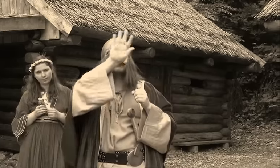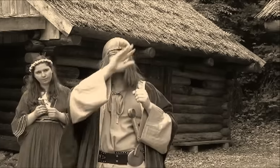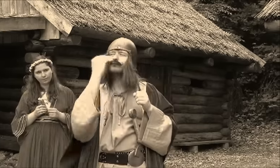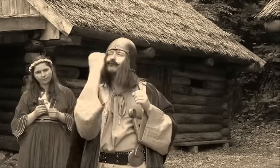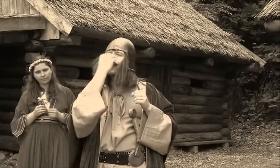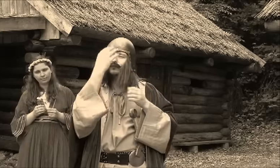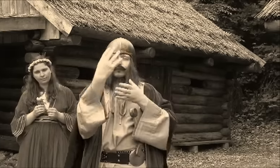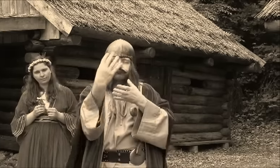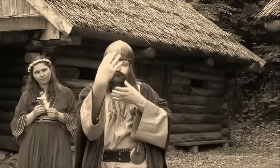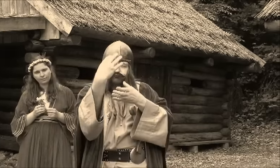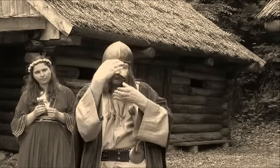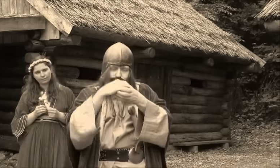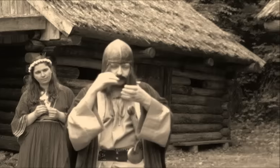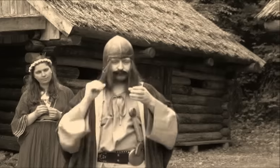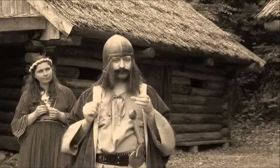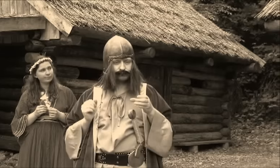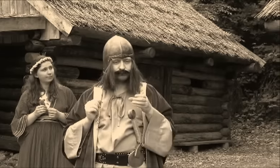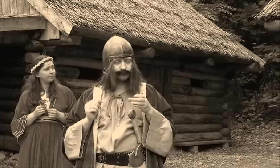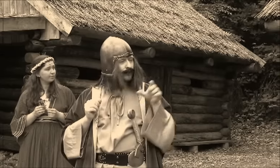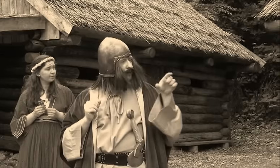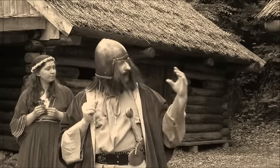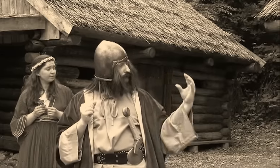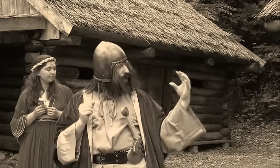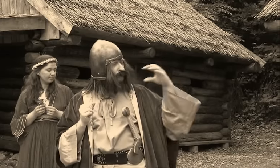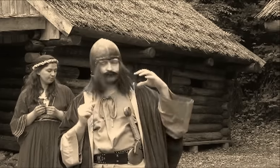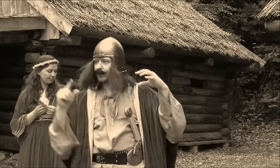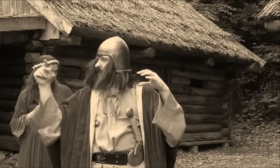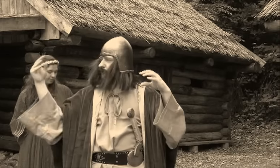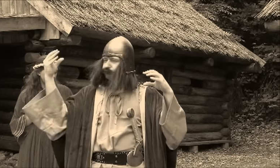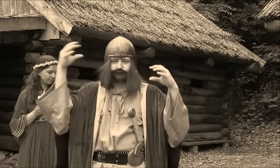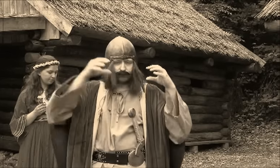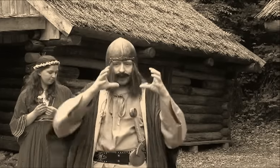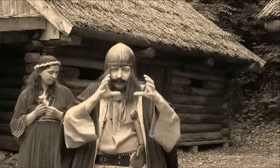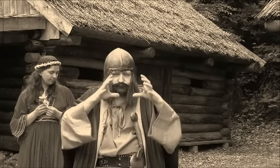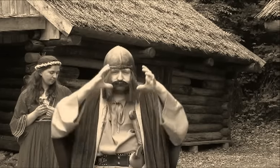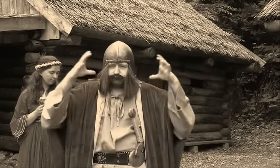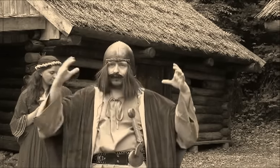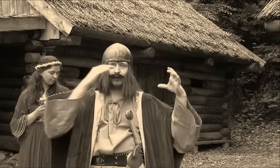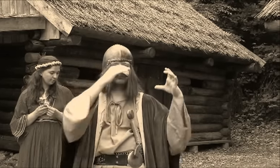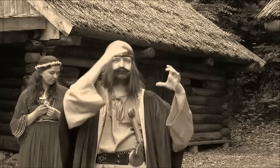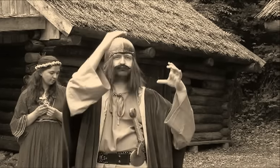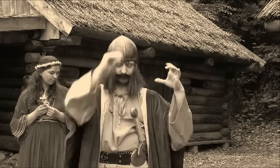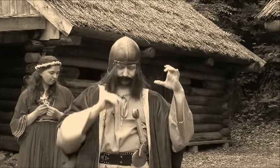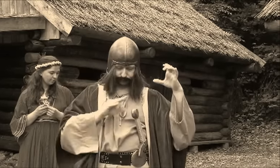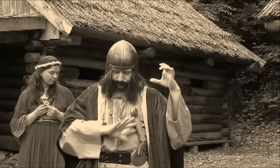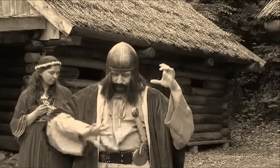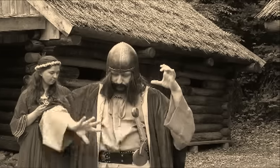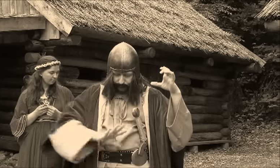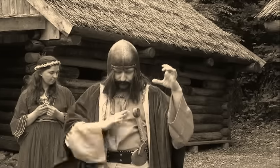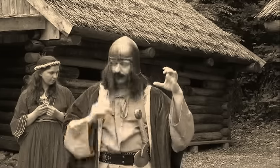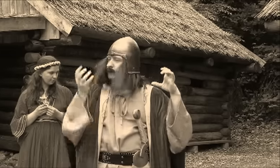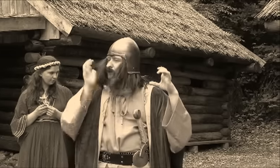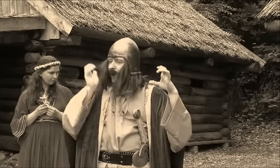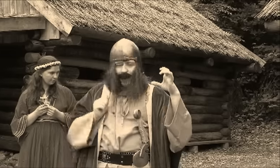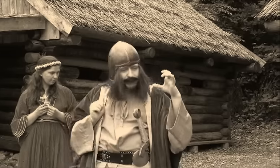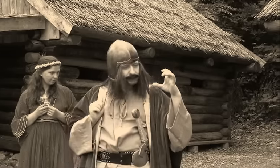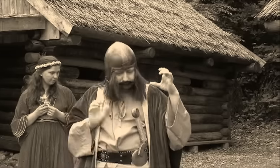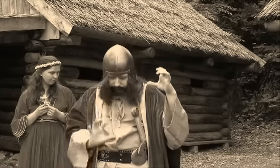northwards – up to the Baltic, and conquer land to the east, and west, and south – down to Bohemia